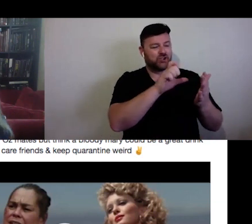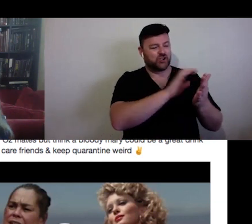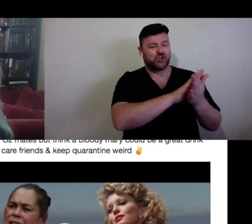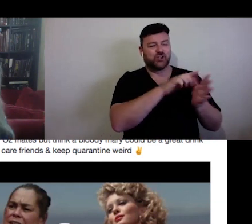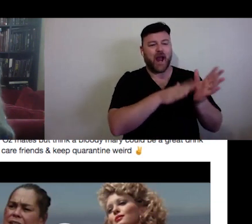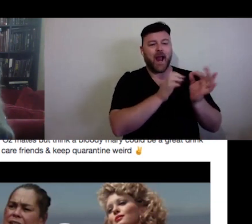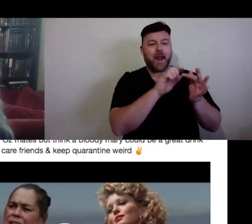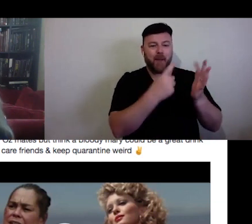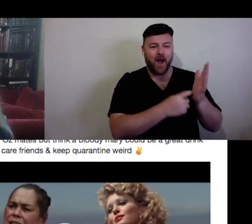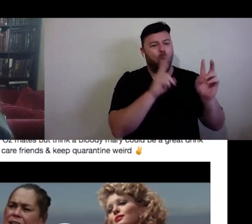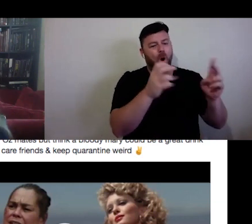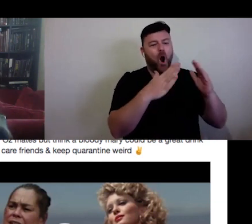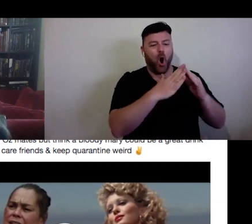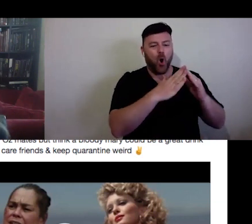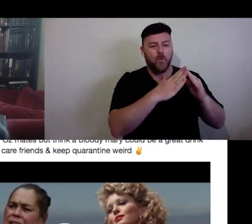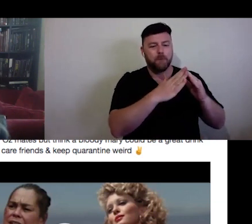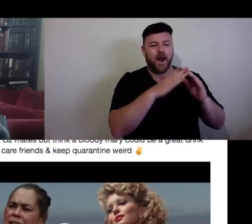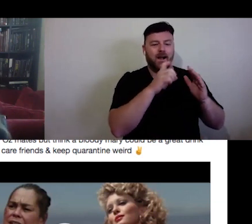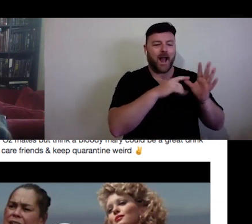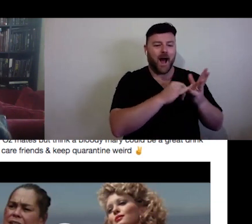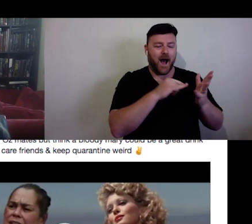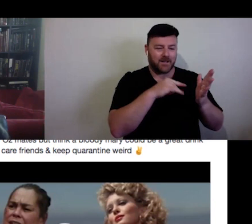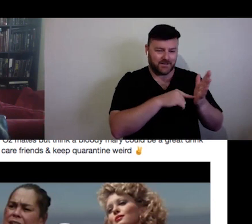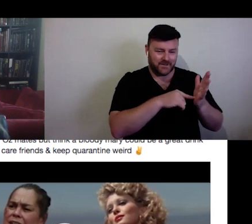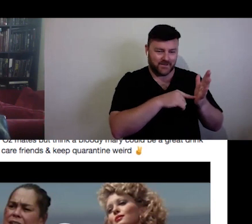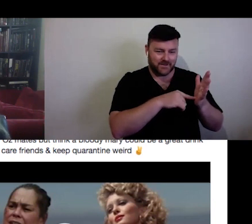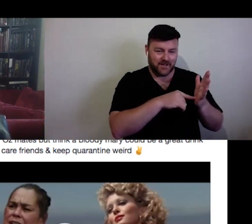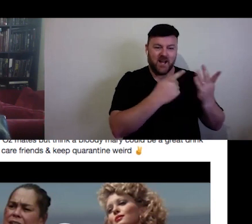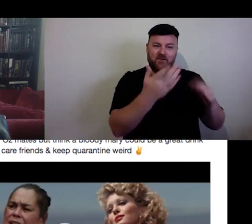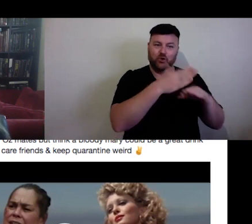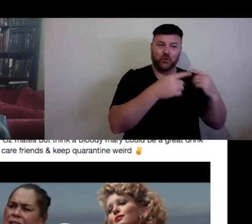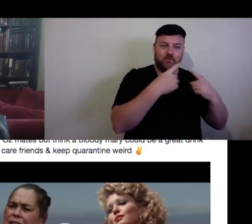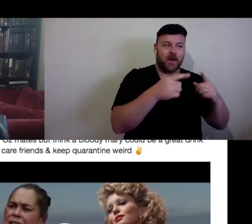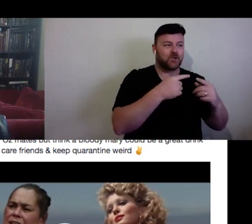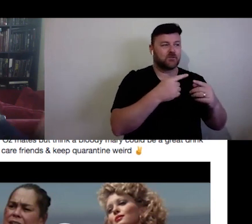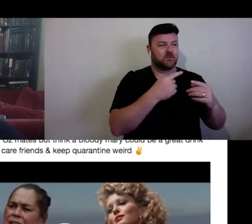archival footage and new recordings via Facebook Live. So, they are